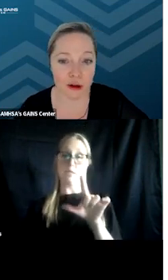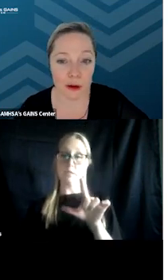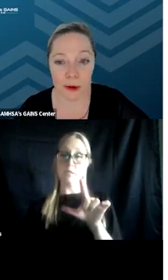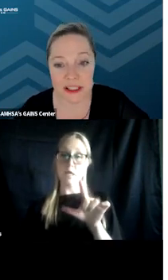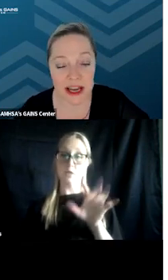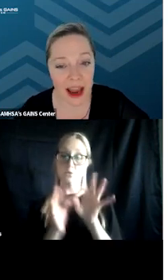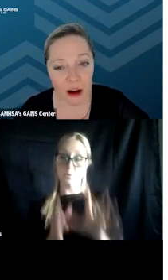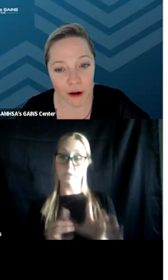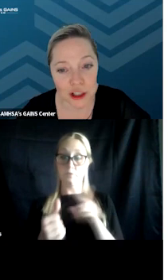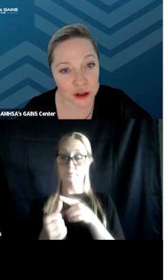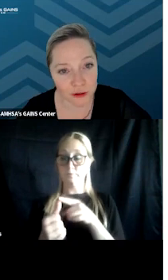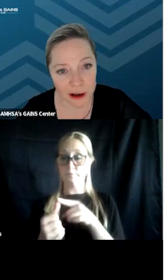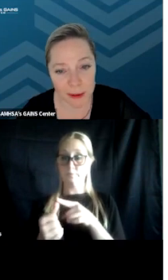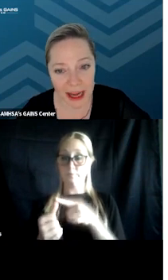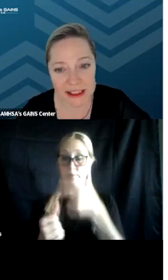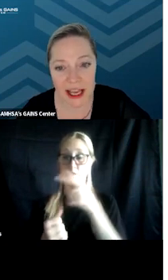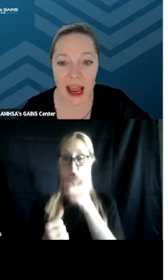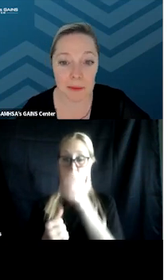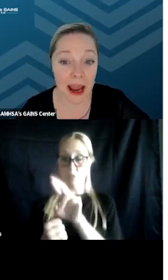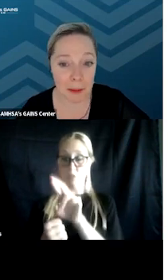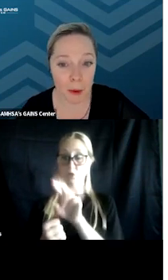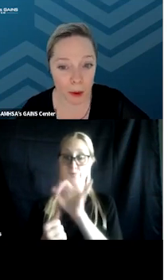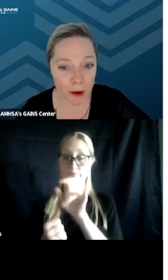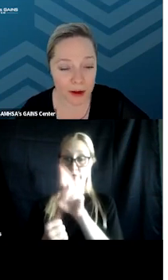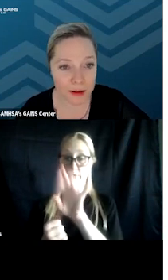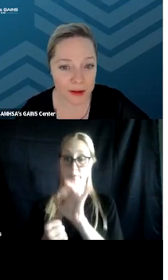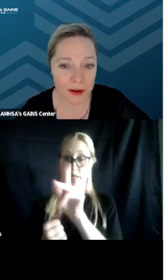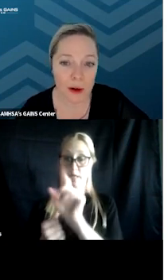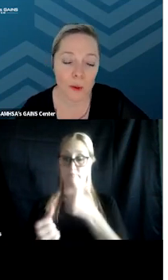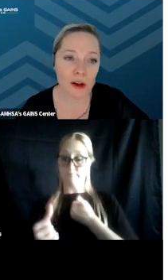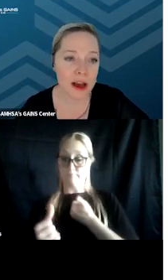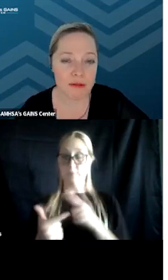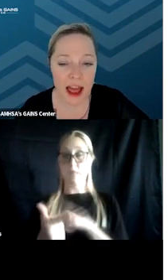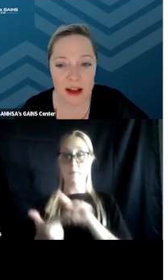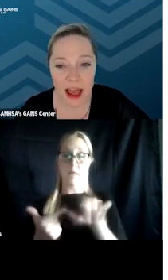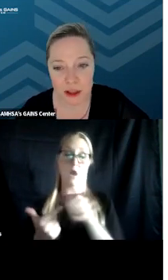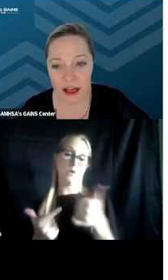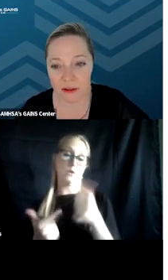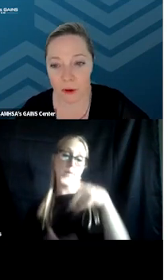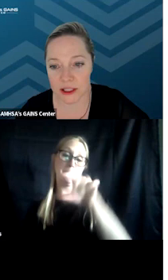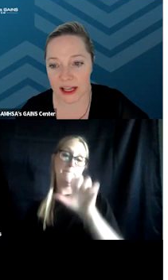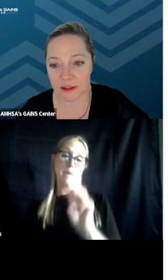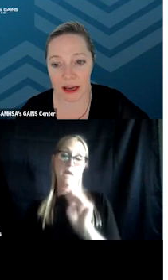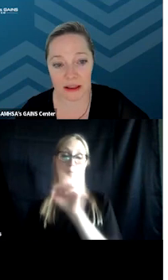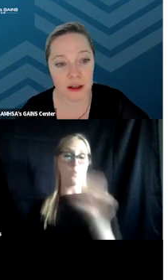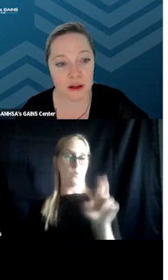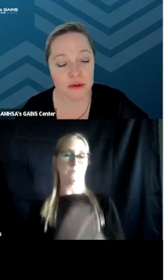Our interpreters today are Ginger Fairbanks and Pam Orr. We also have live captioning for today's event,